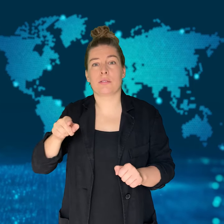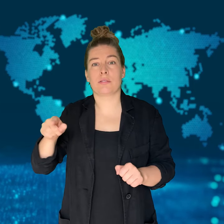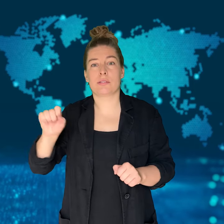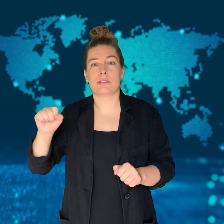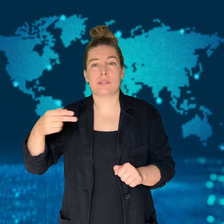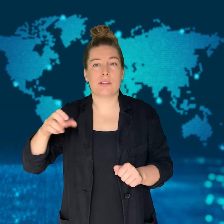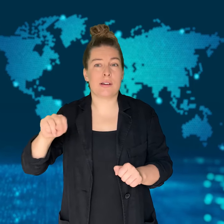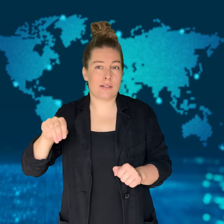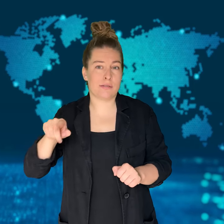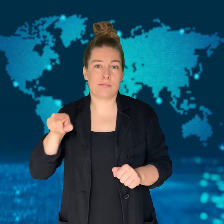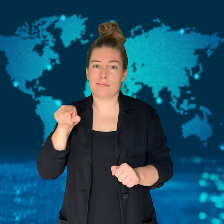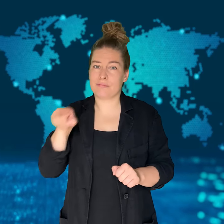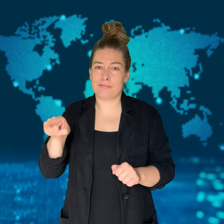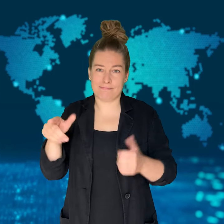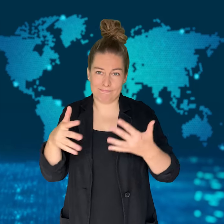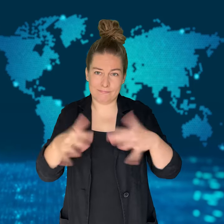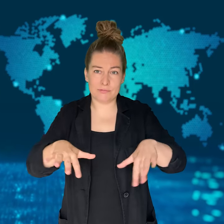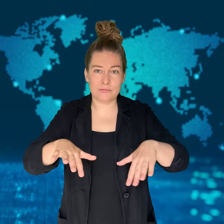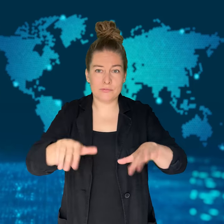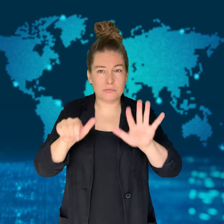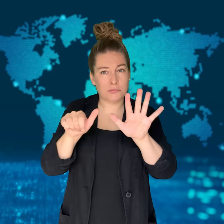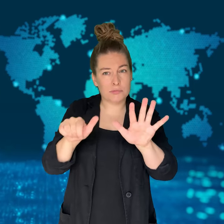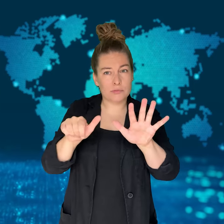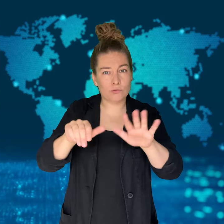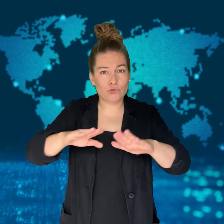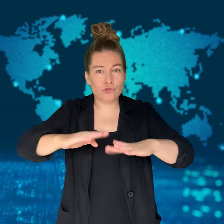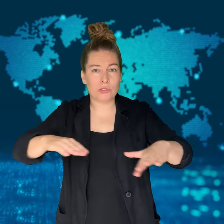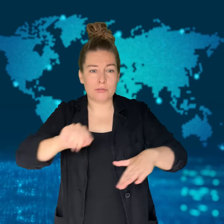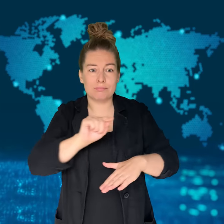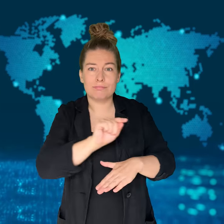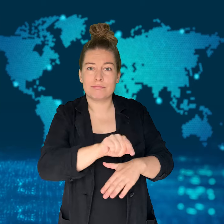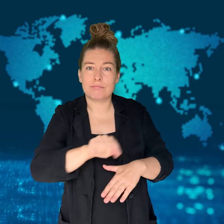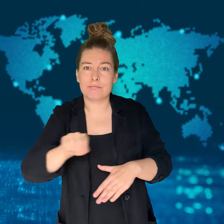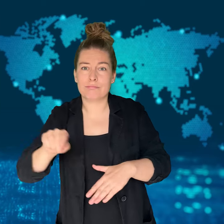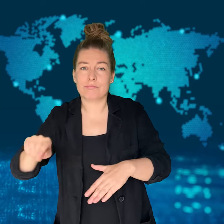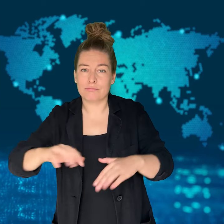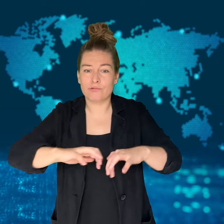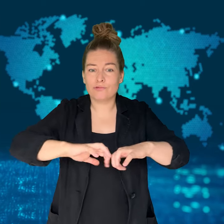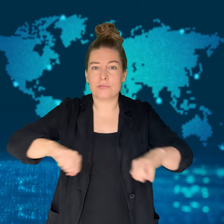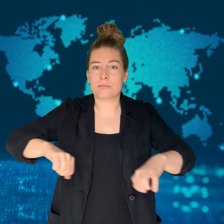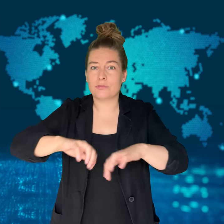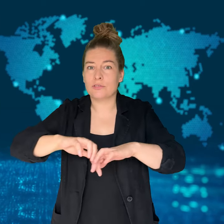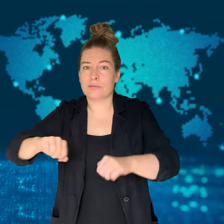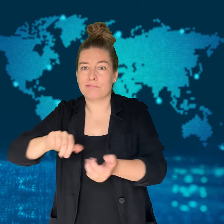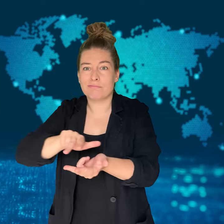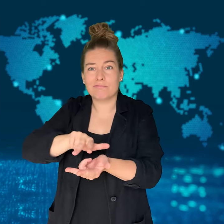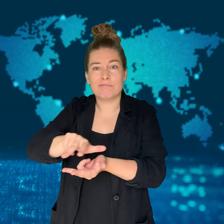charges of sexually assaulting six children.